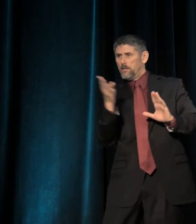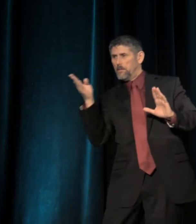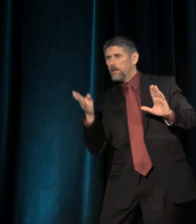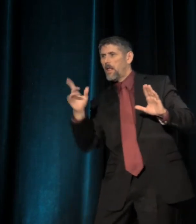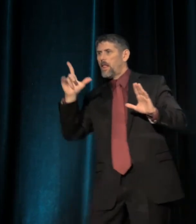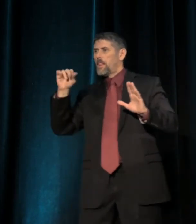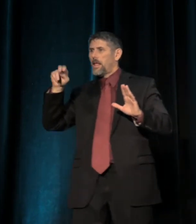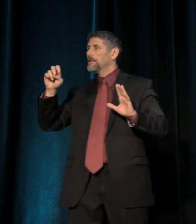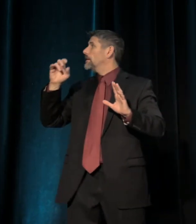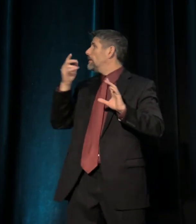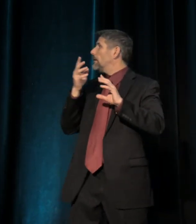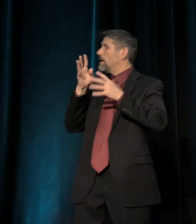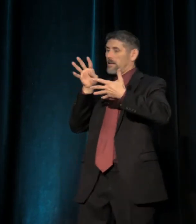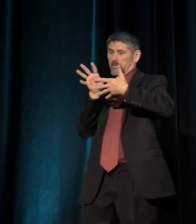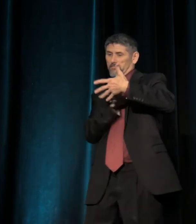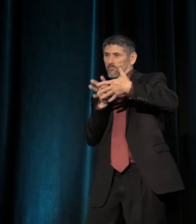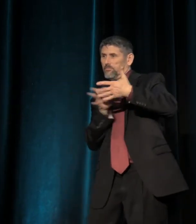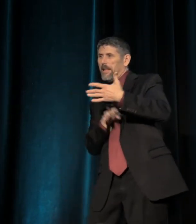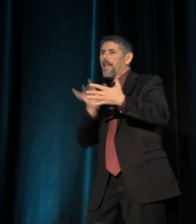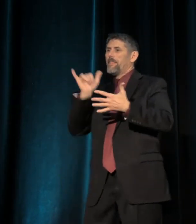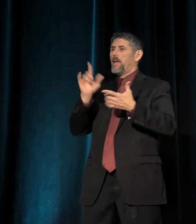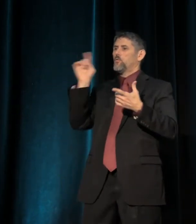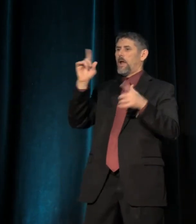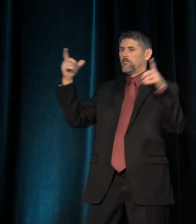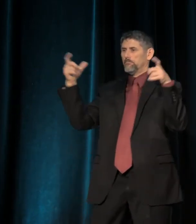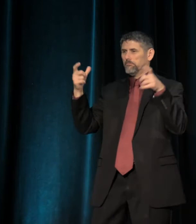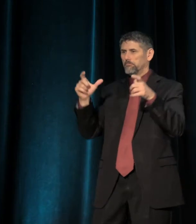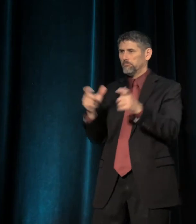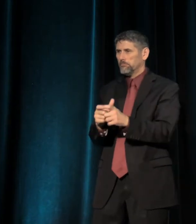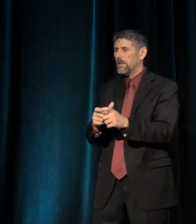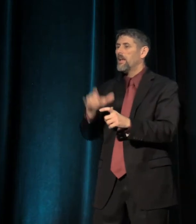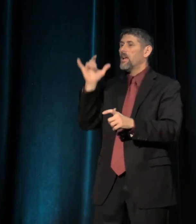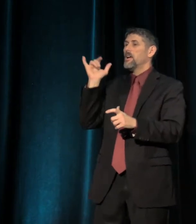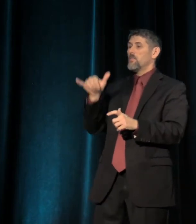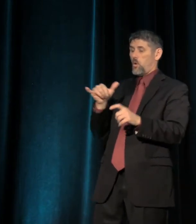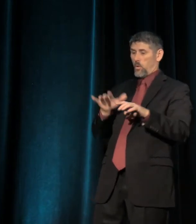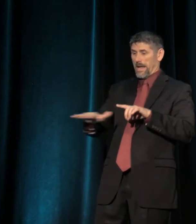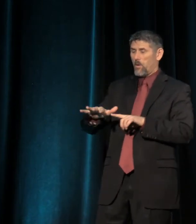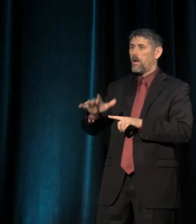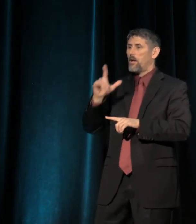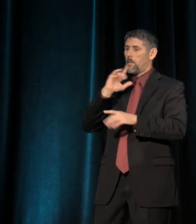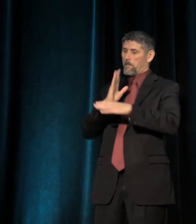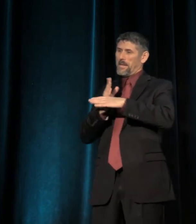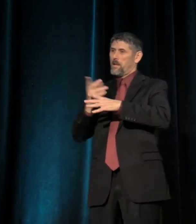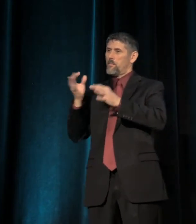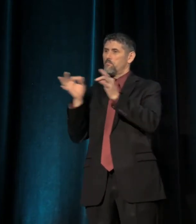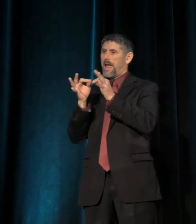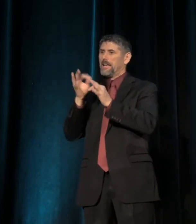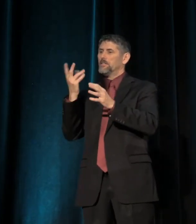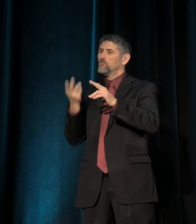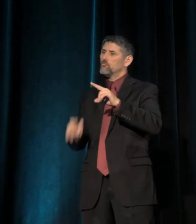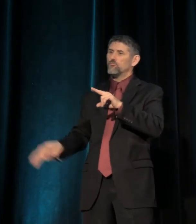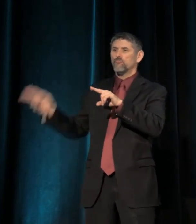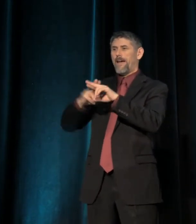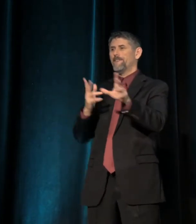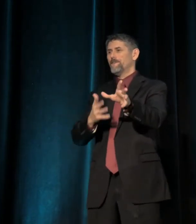So many of those tracks happen to be in areas where medium prices for homes have been rising the fastest,